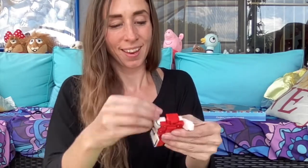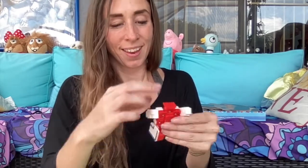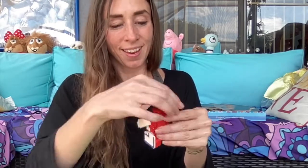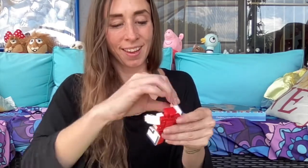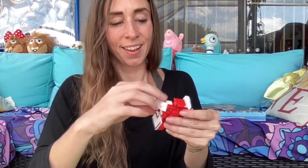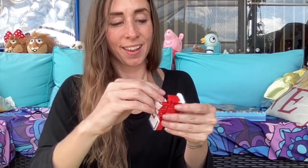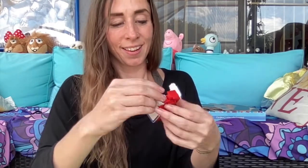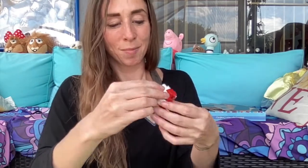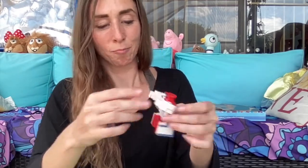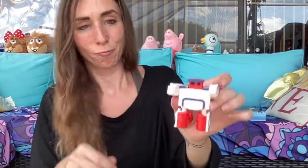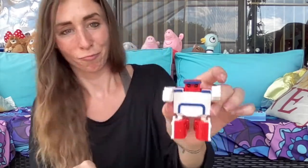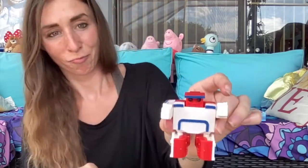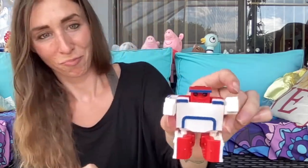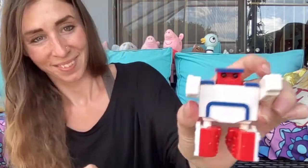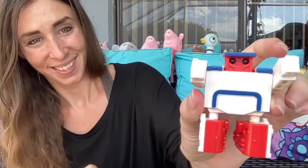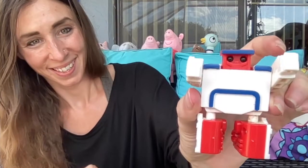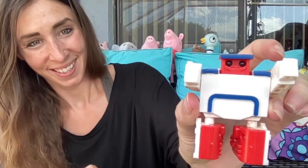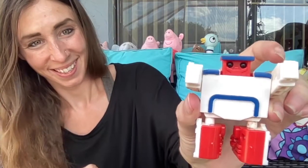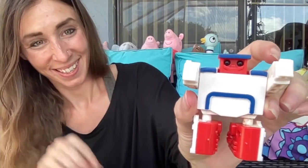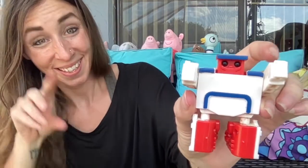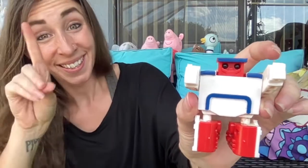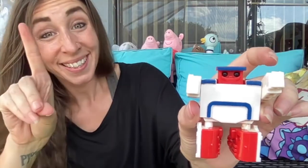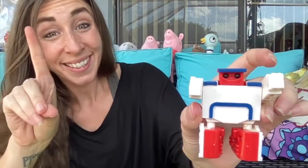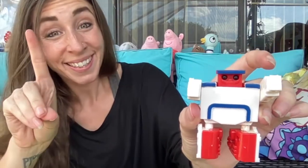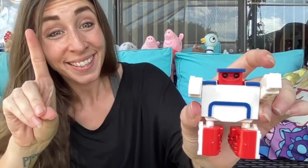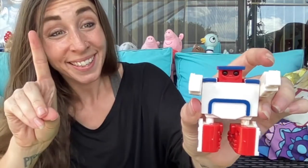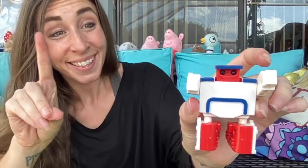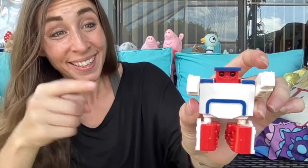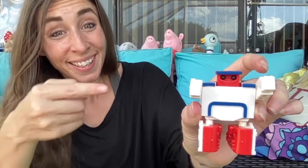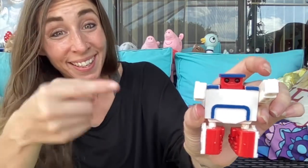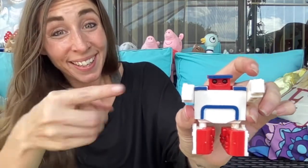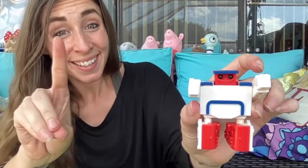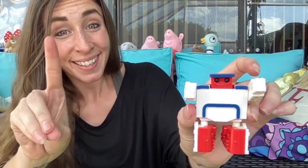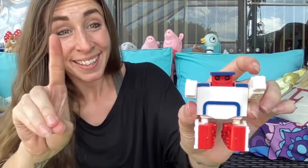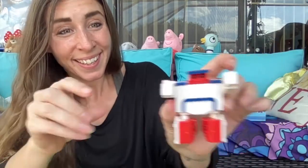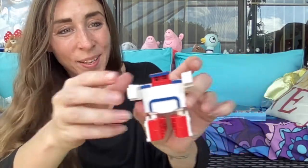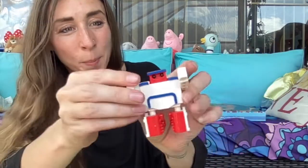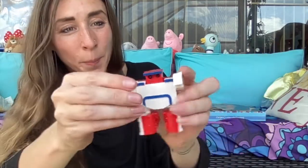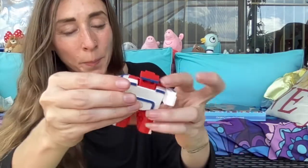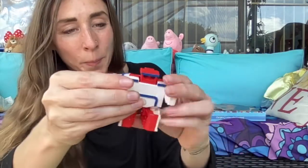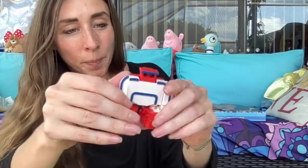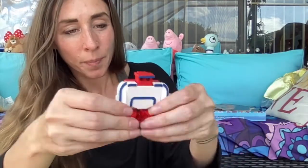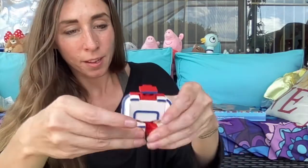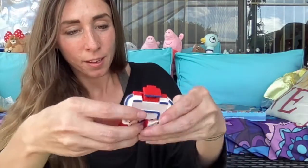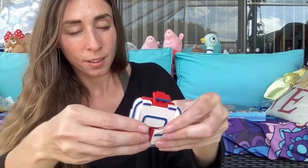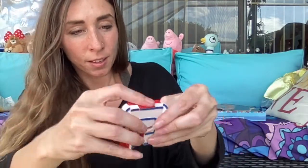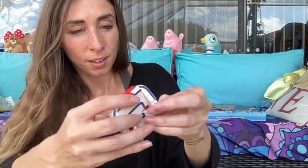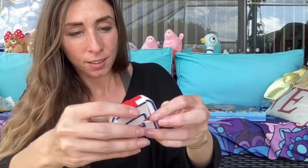Oh okay I understand, d that's d